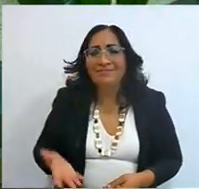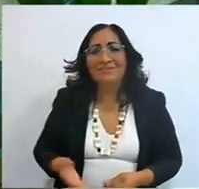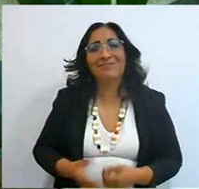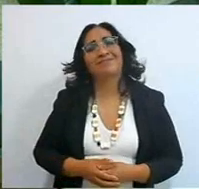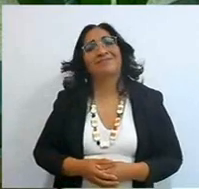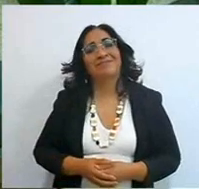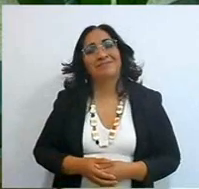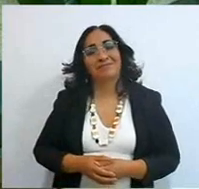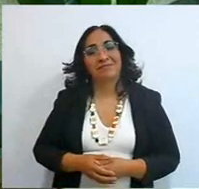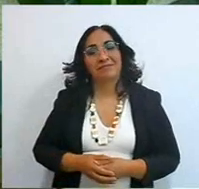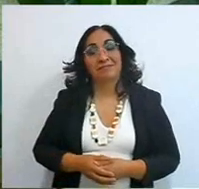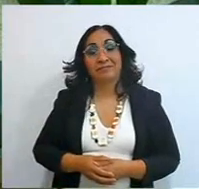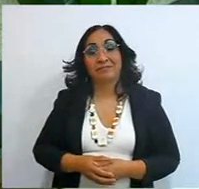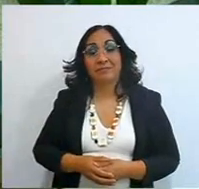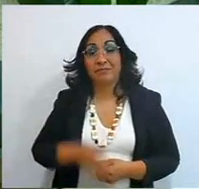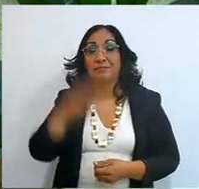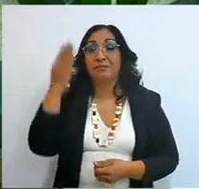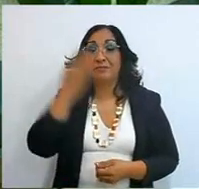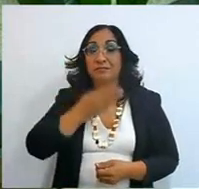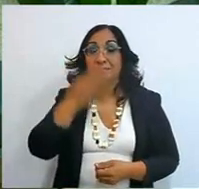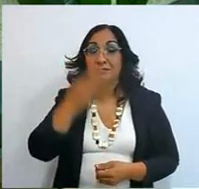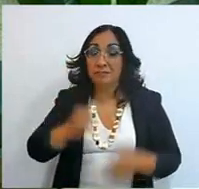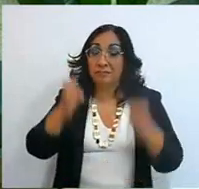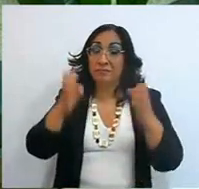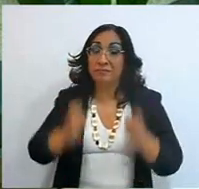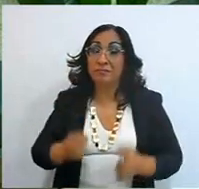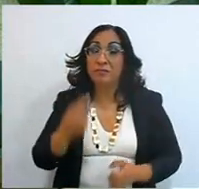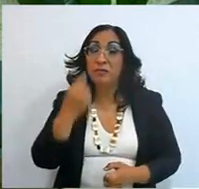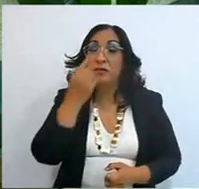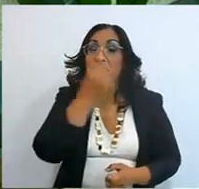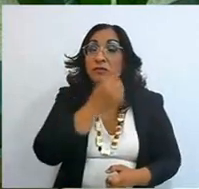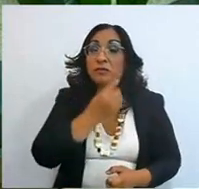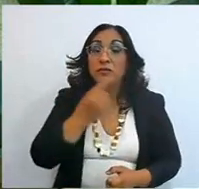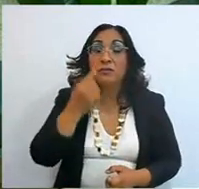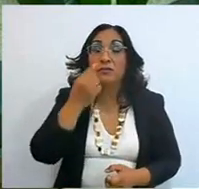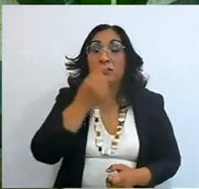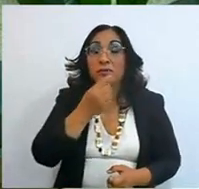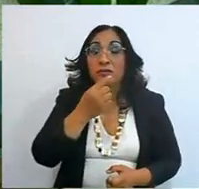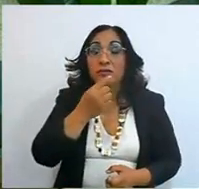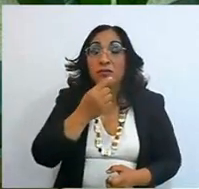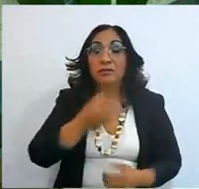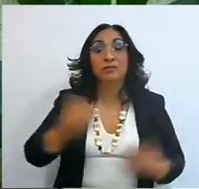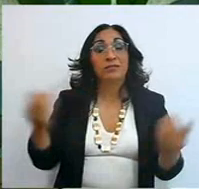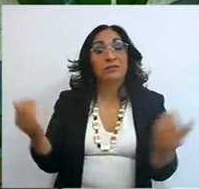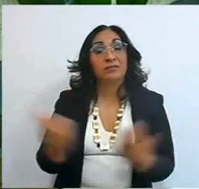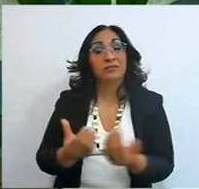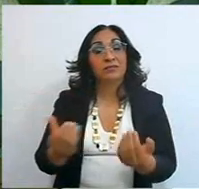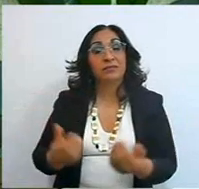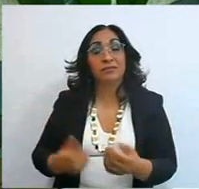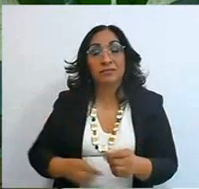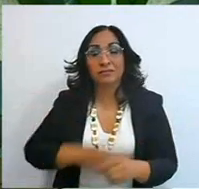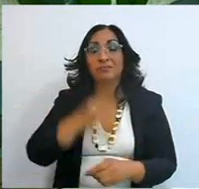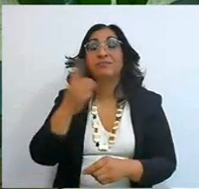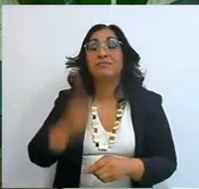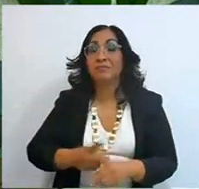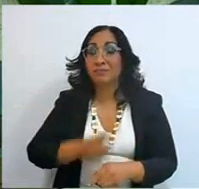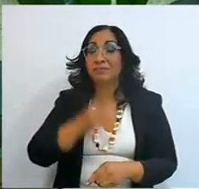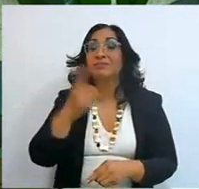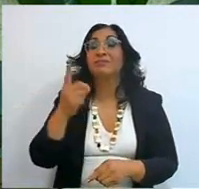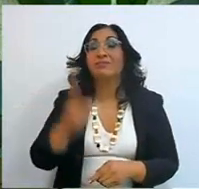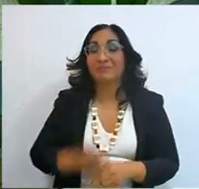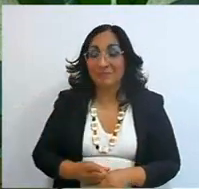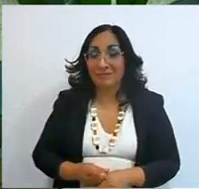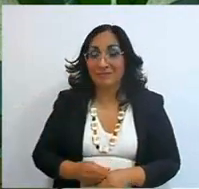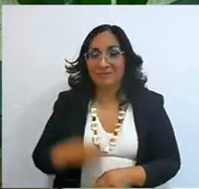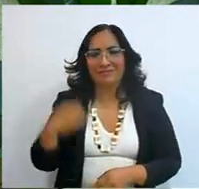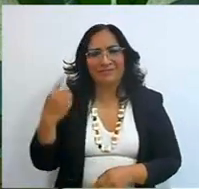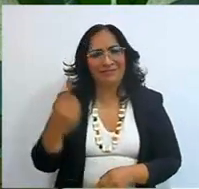no, the Bible is here, in your mouth and in your heart, then we are blessed,